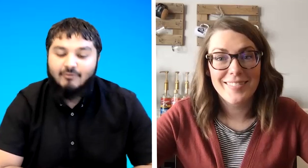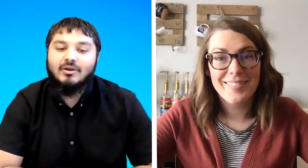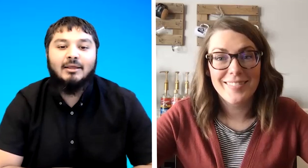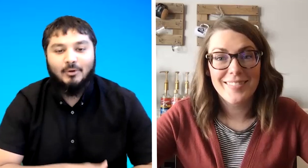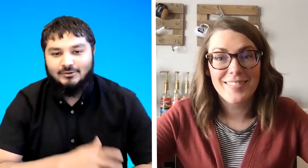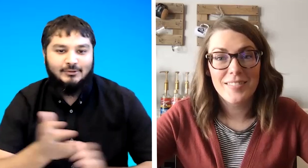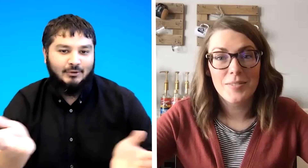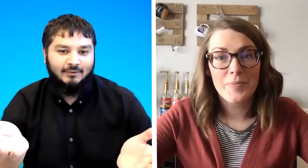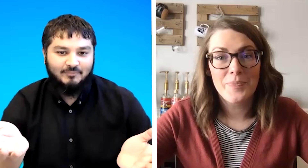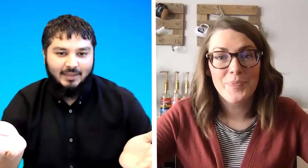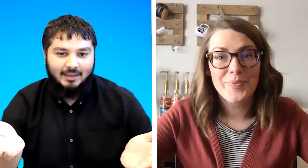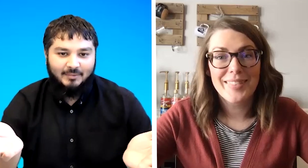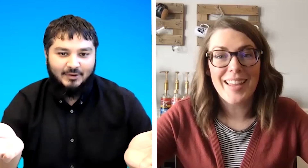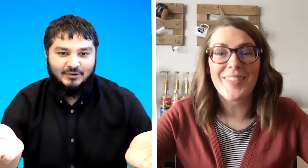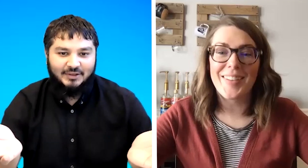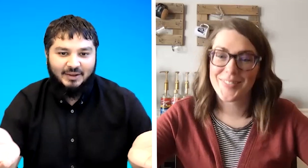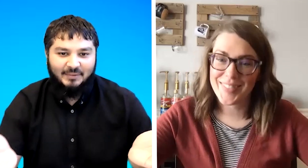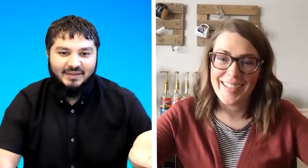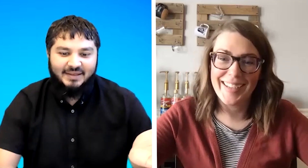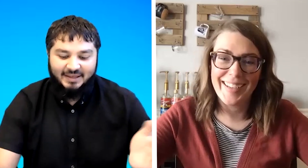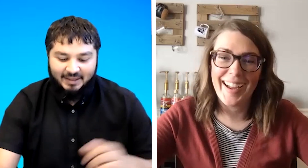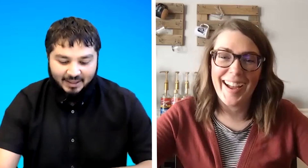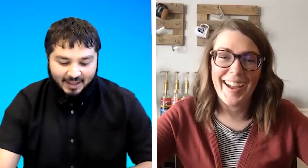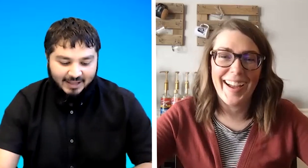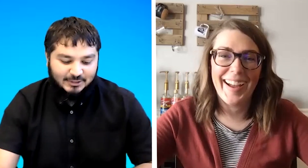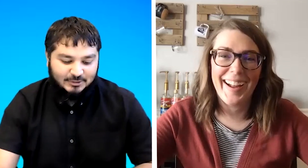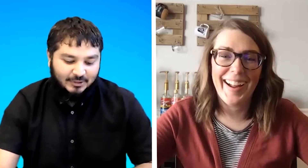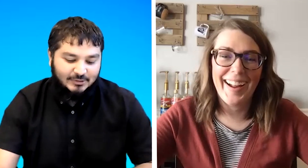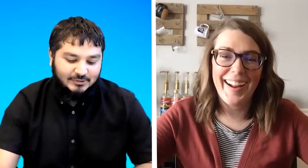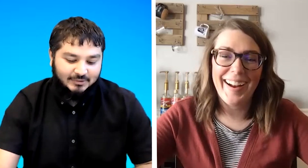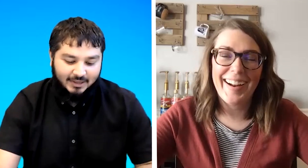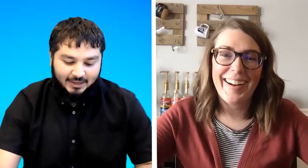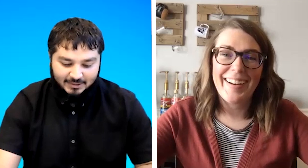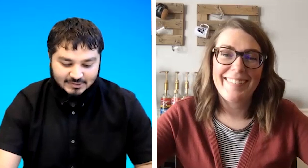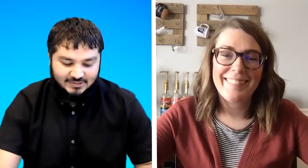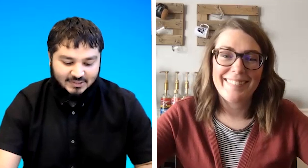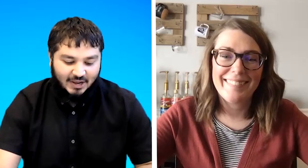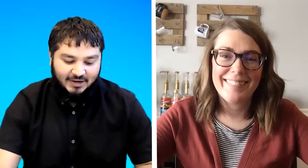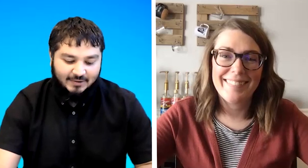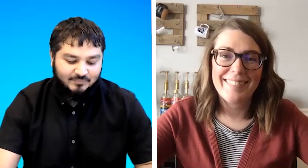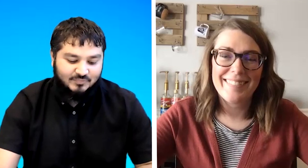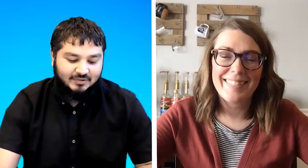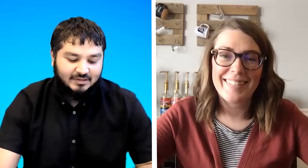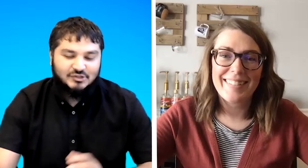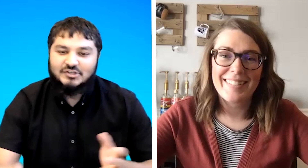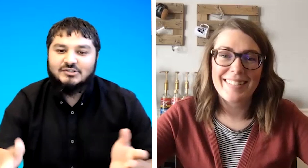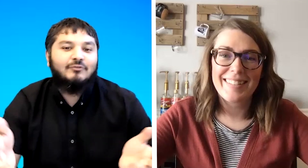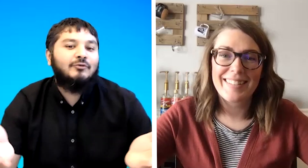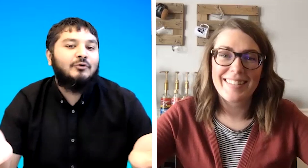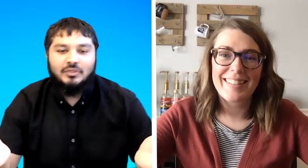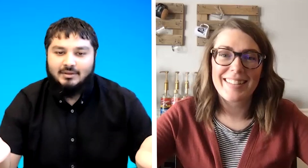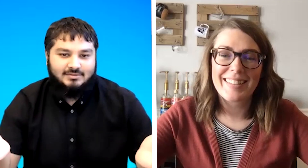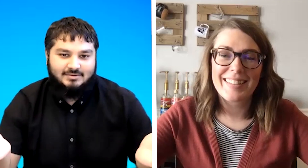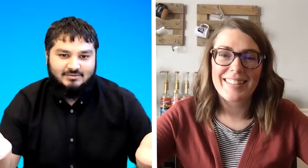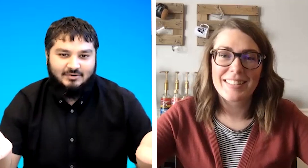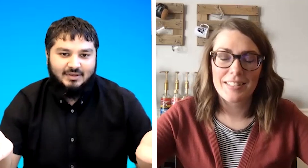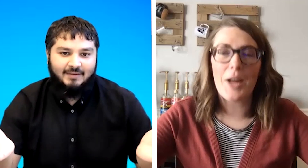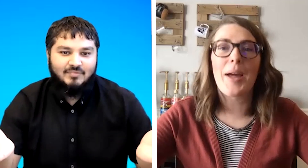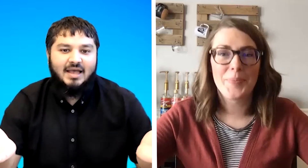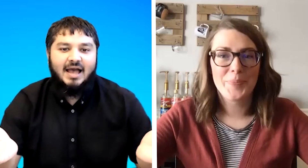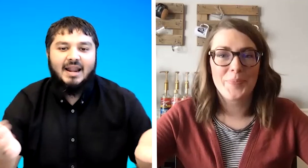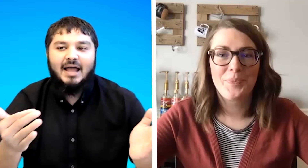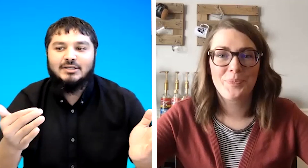really want to do because um uh i just want to uh sign just a few things okay okay and i just